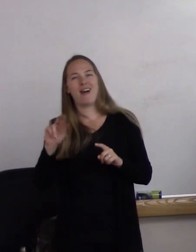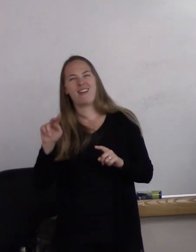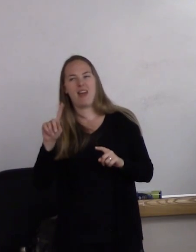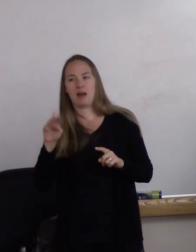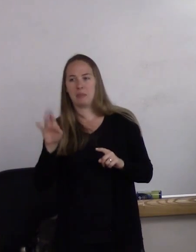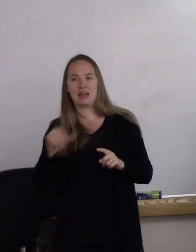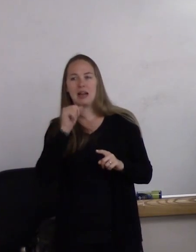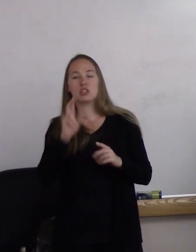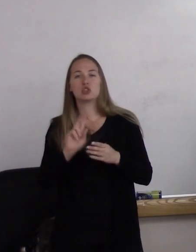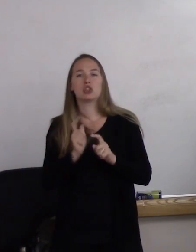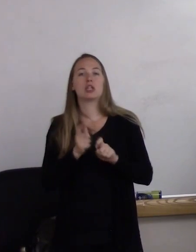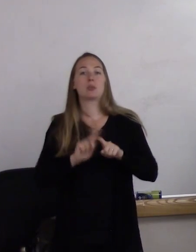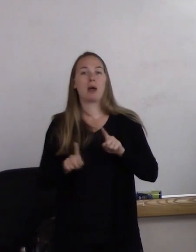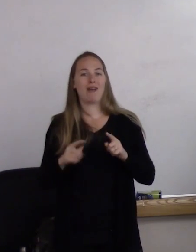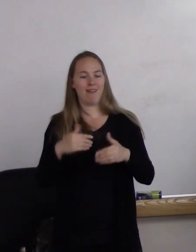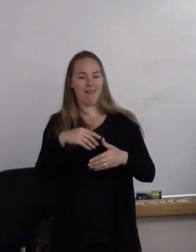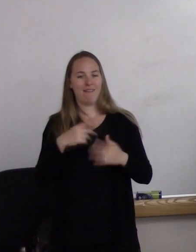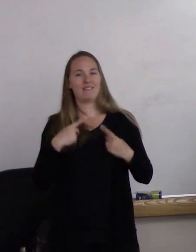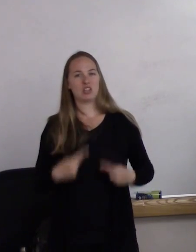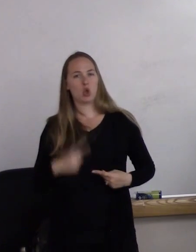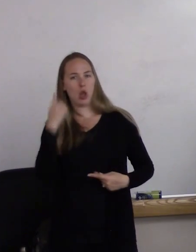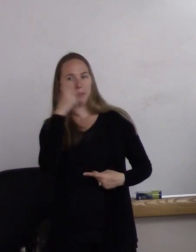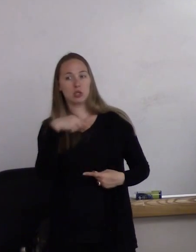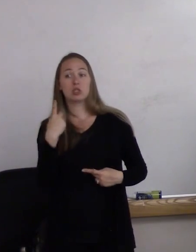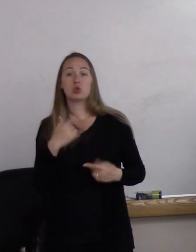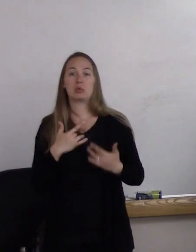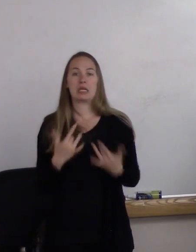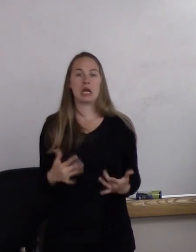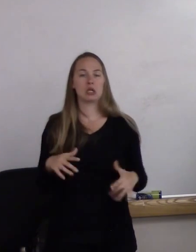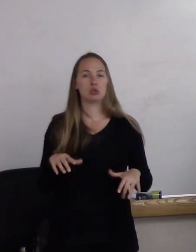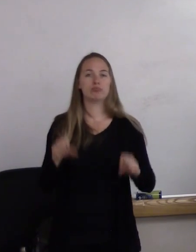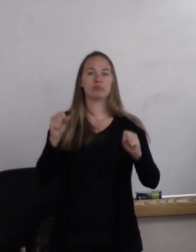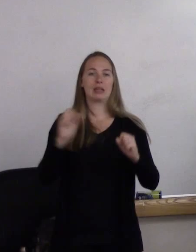So you begin to take on characteristics of the gender that you've selected.